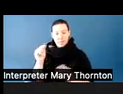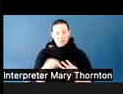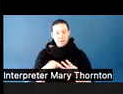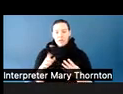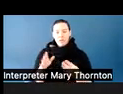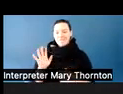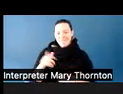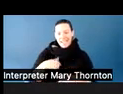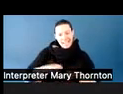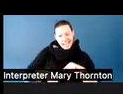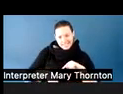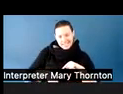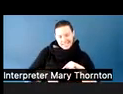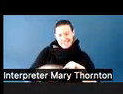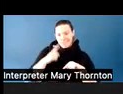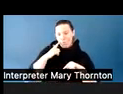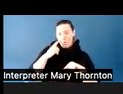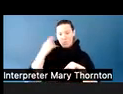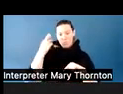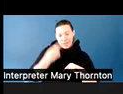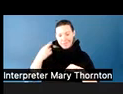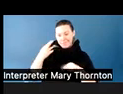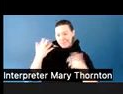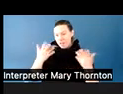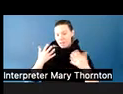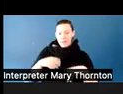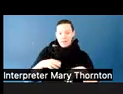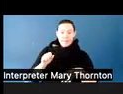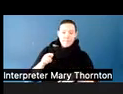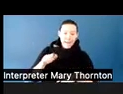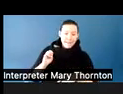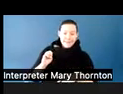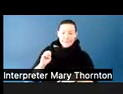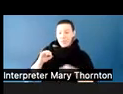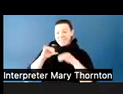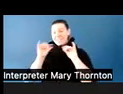And so if somebody says, what I really need to do